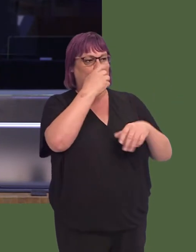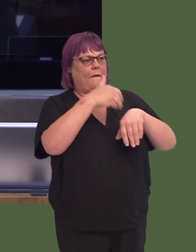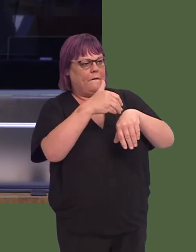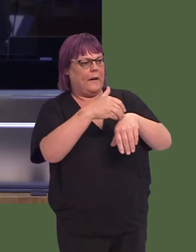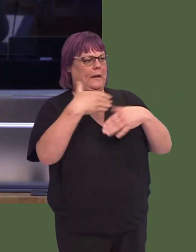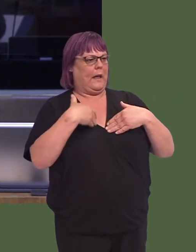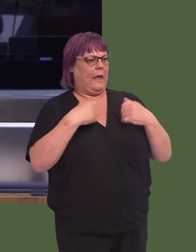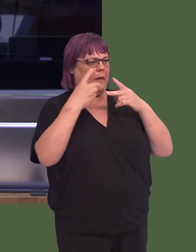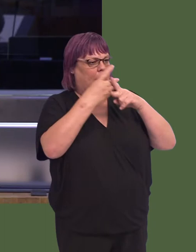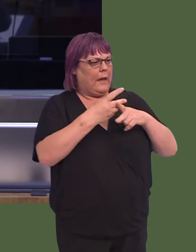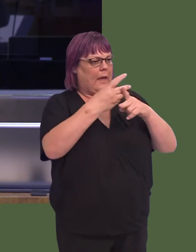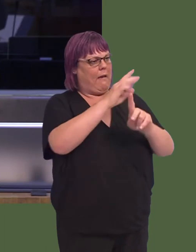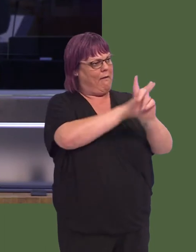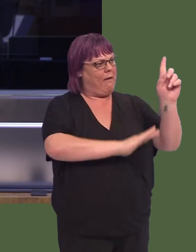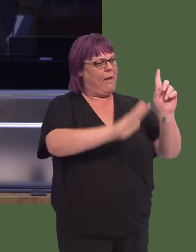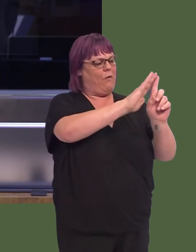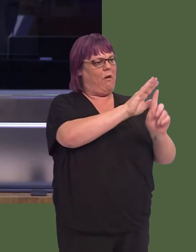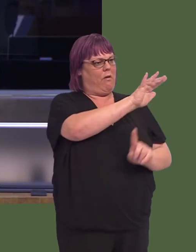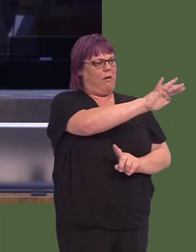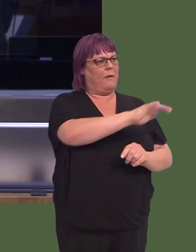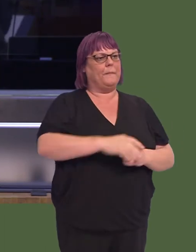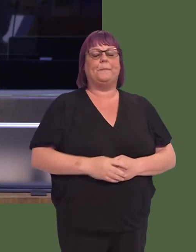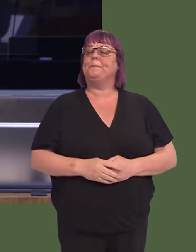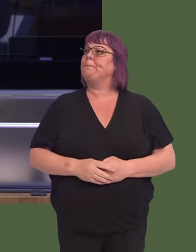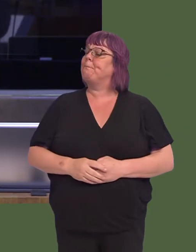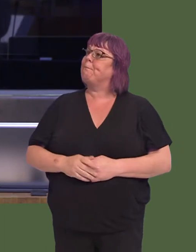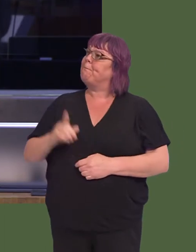provision of healthcare facilities throughout the Hywel Dda area.